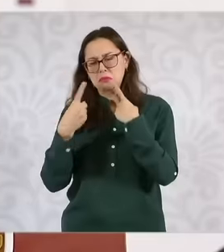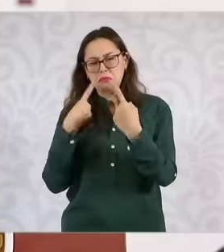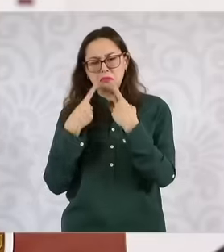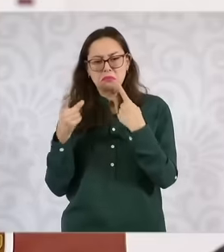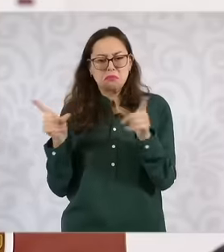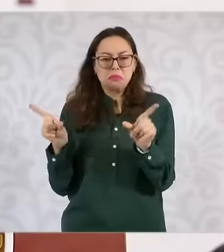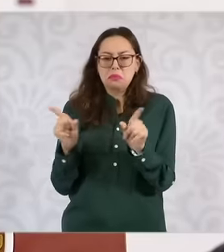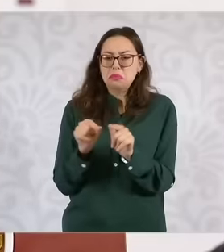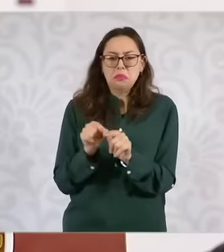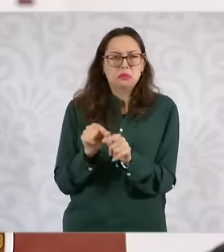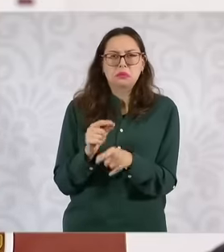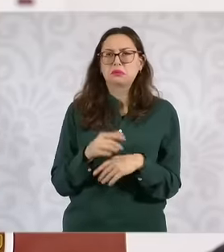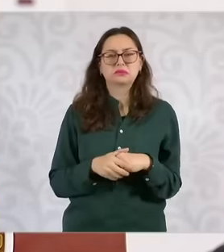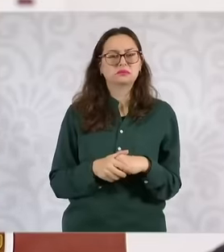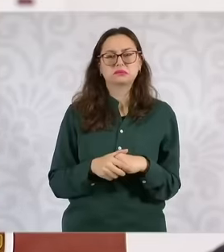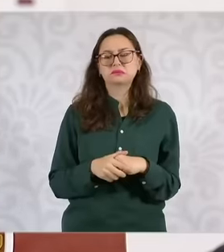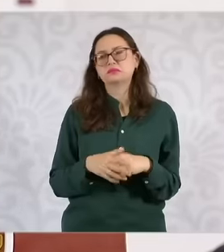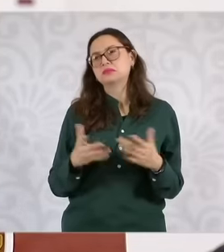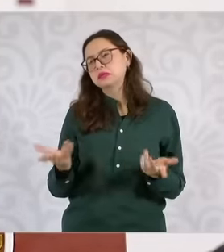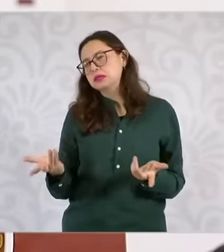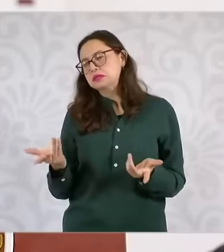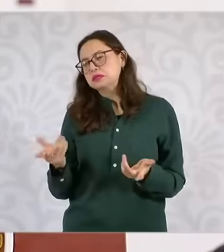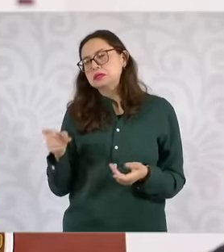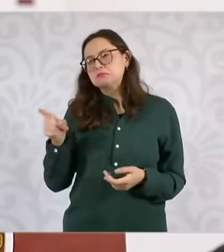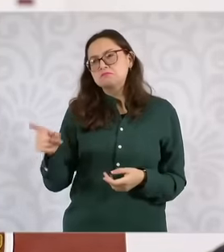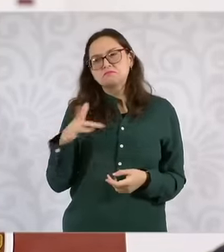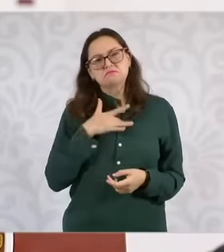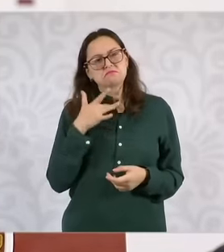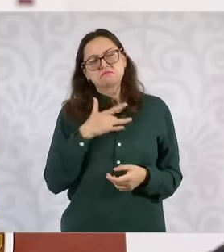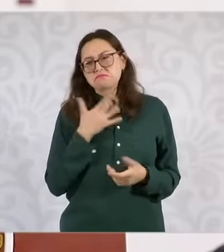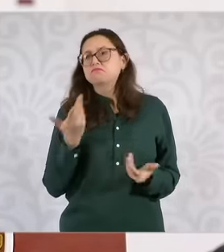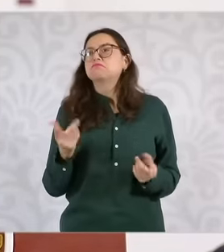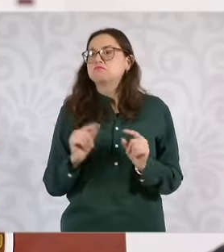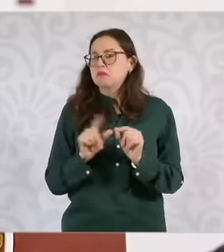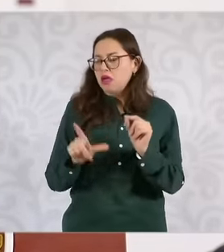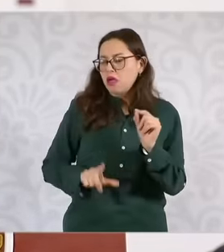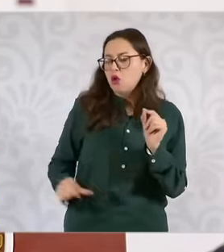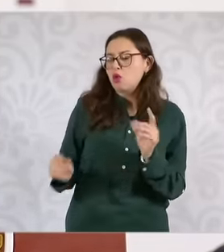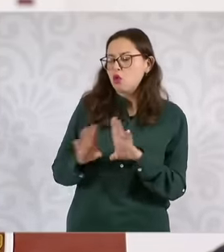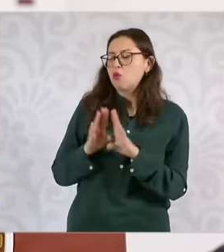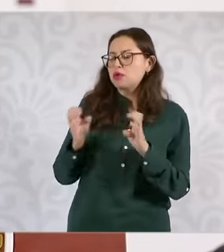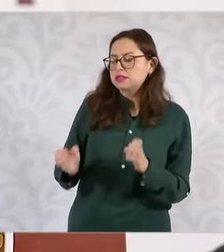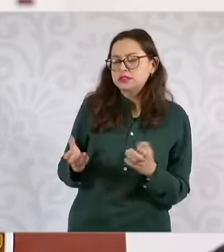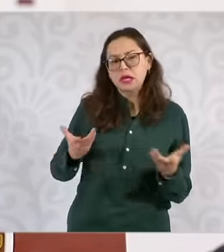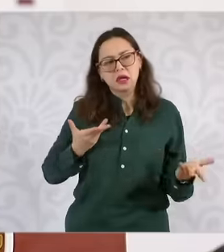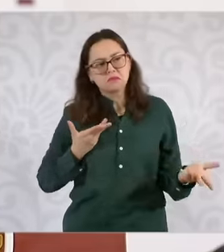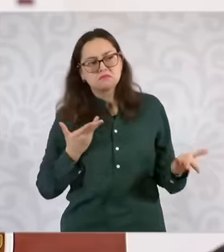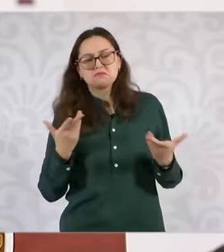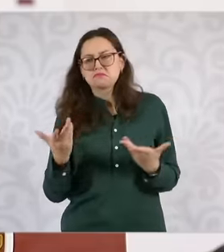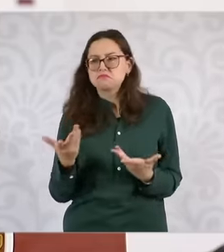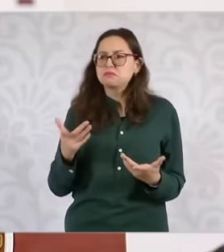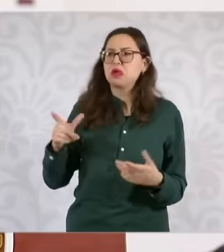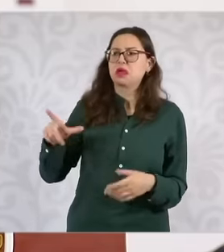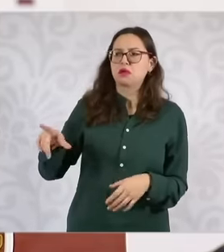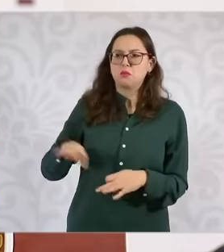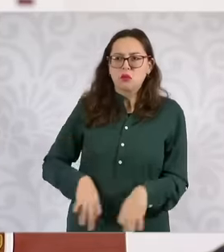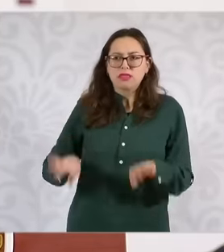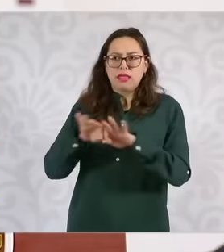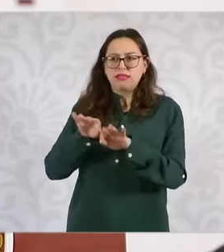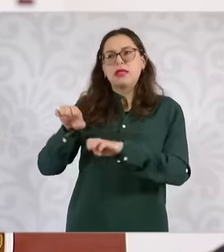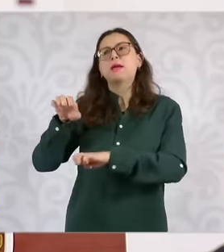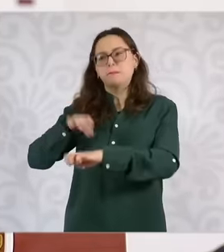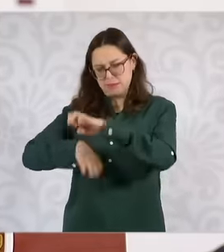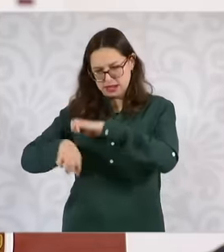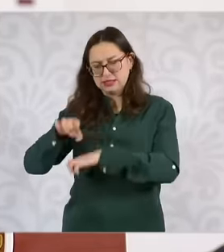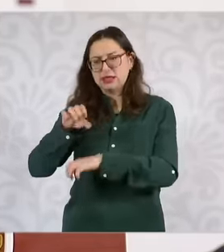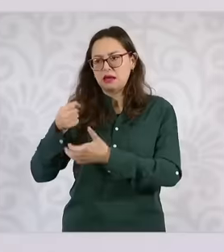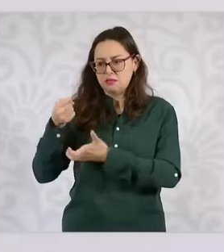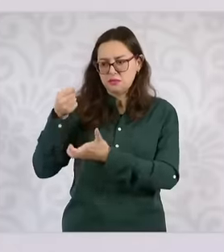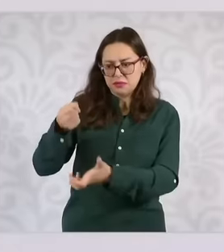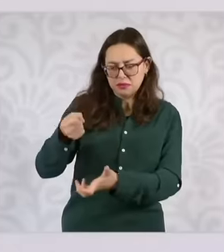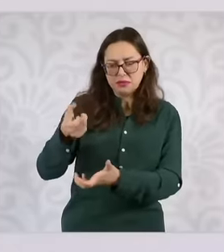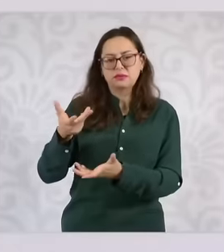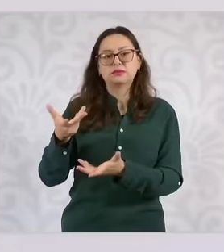general terms about how they see the country, eh, the importance of private investment and I told him about the